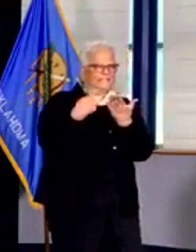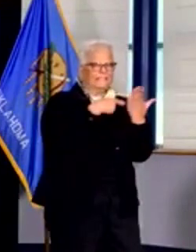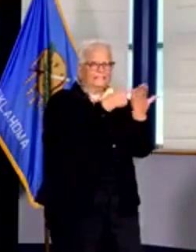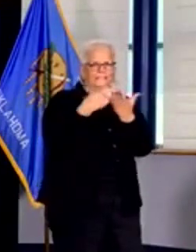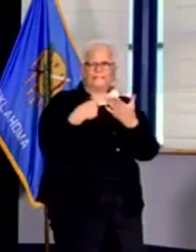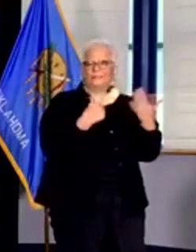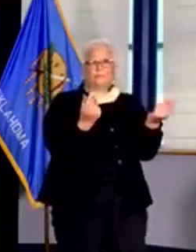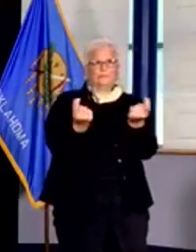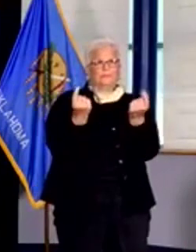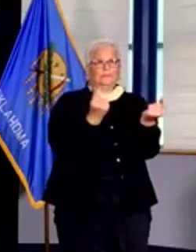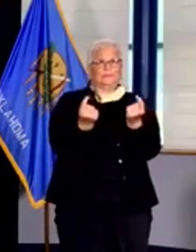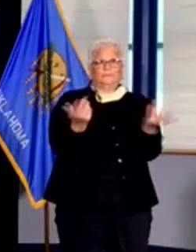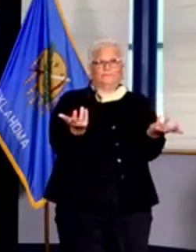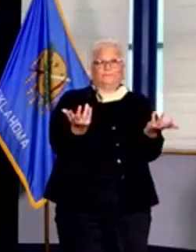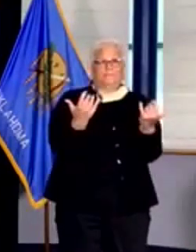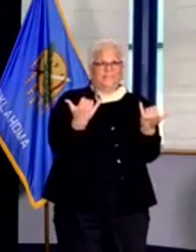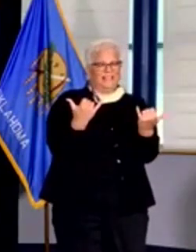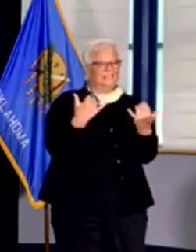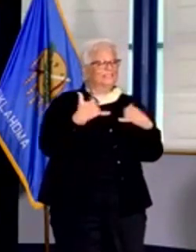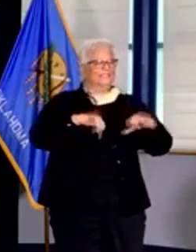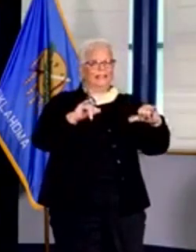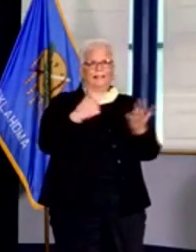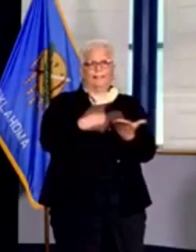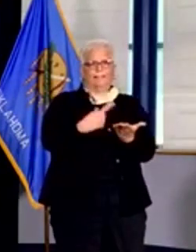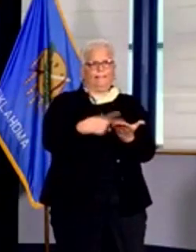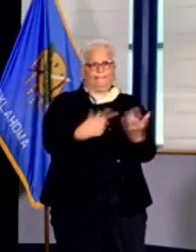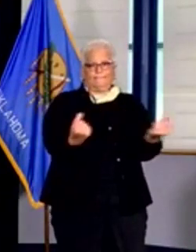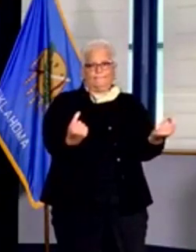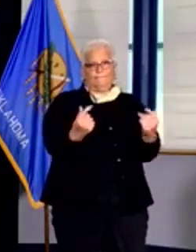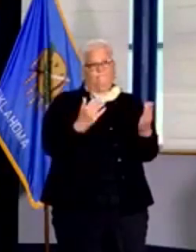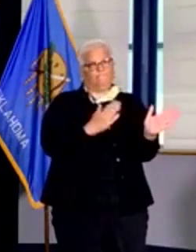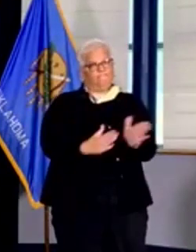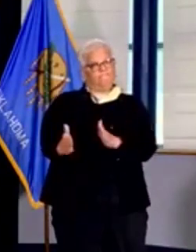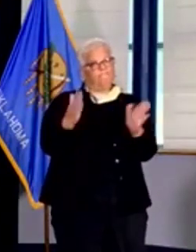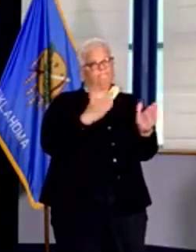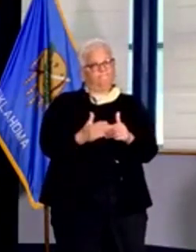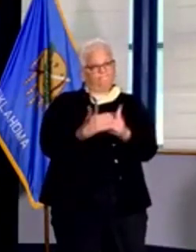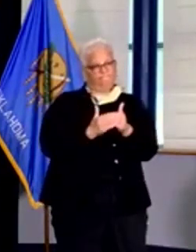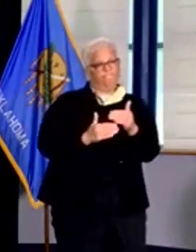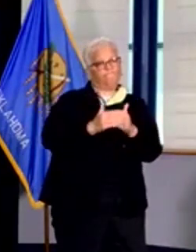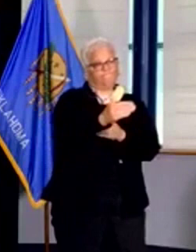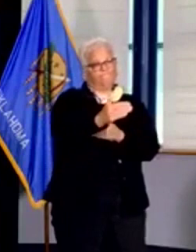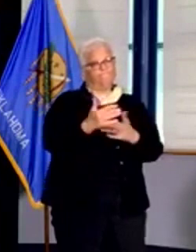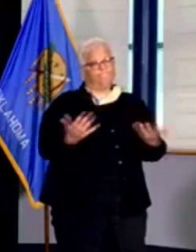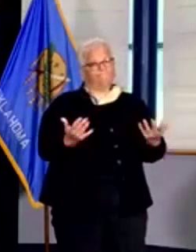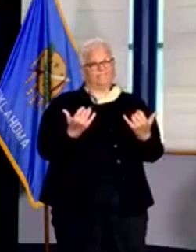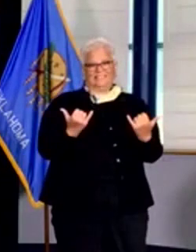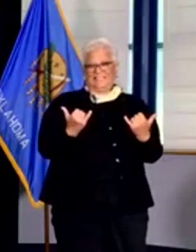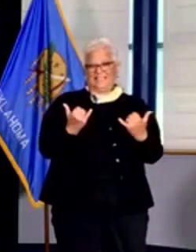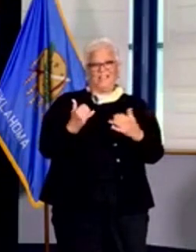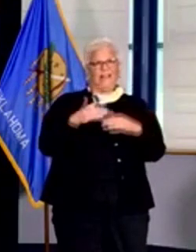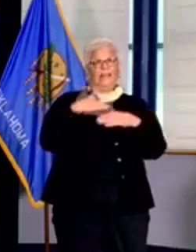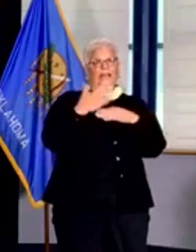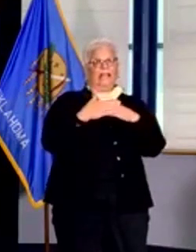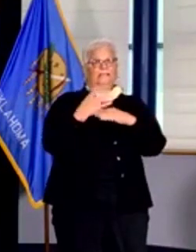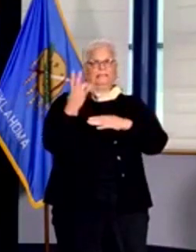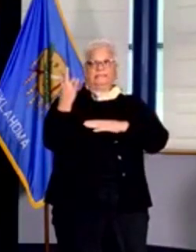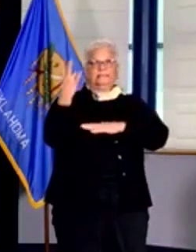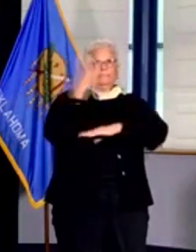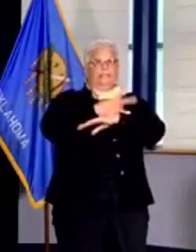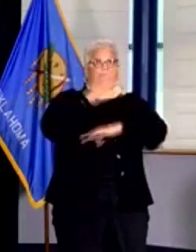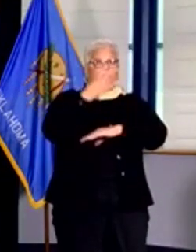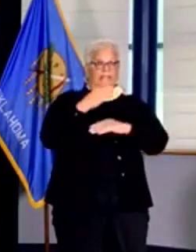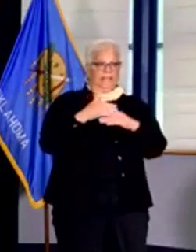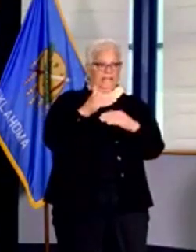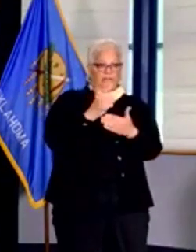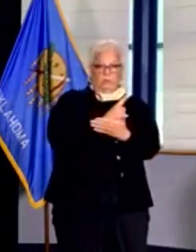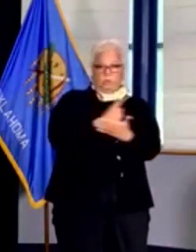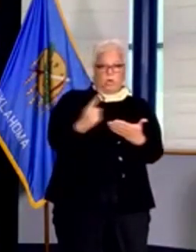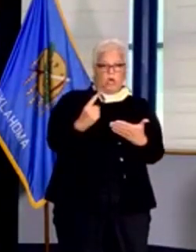for identifying what if anything Oklahoma's major urban areas are going to have to do